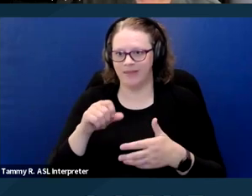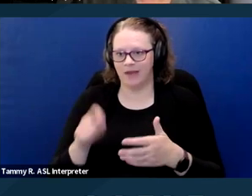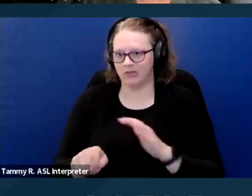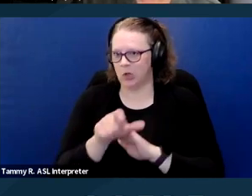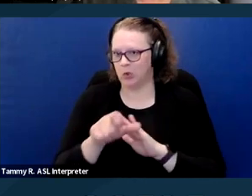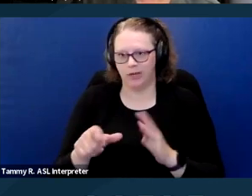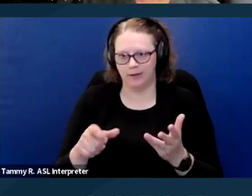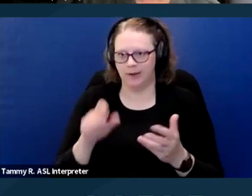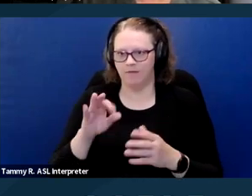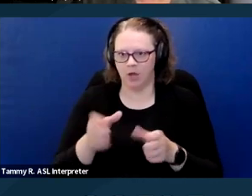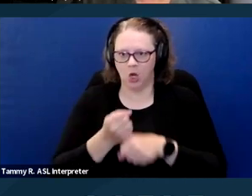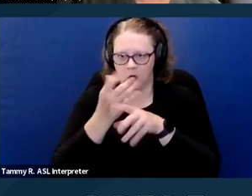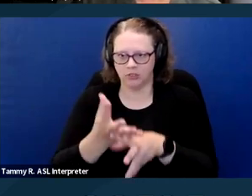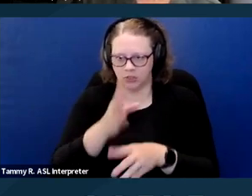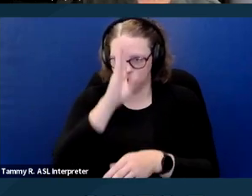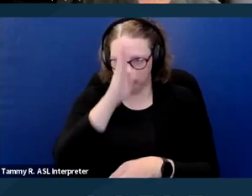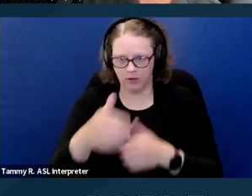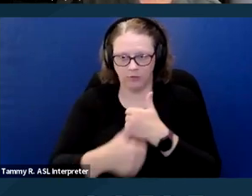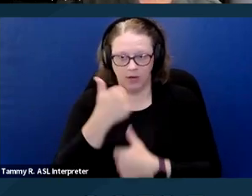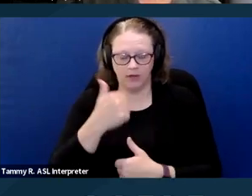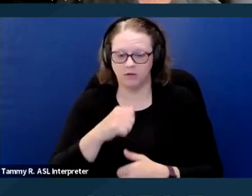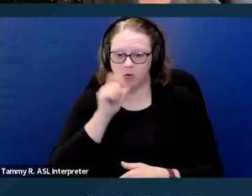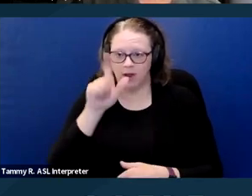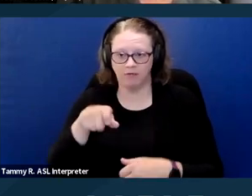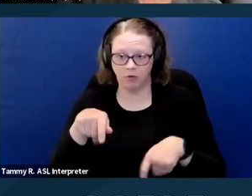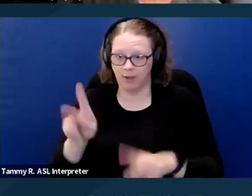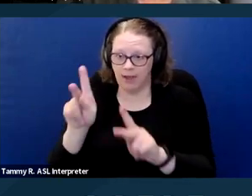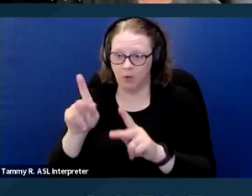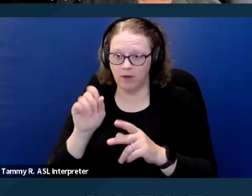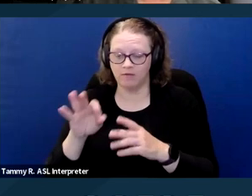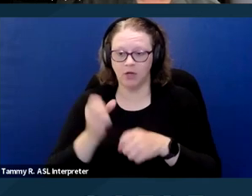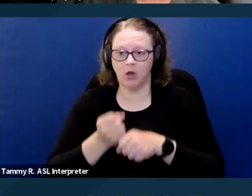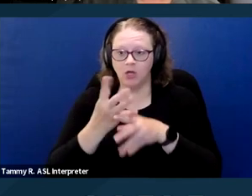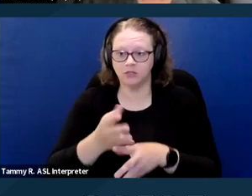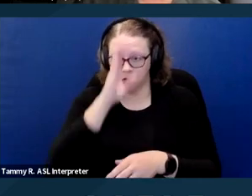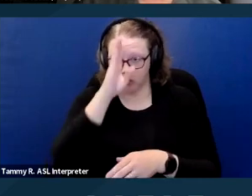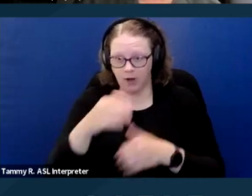So it doesn't need to be allowed if it causes a direct threat to the health or safety of others, which is defined